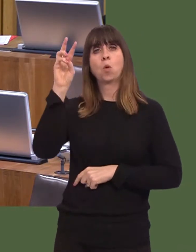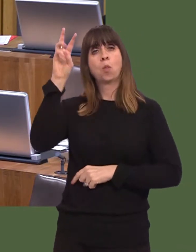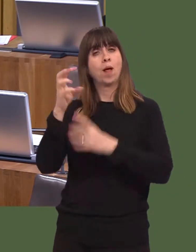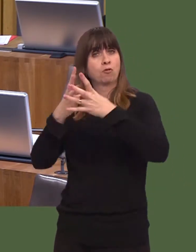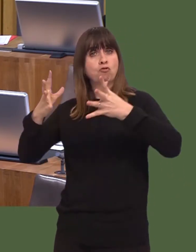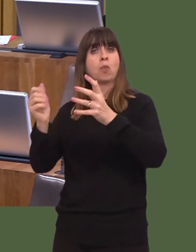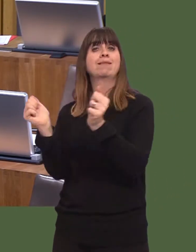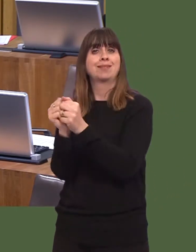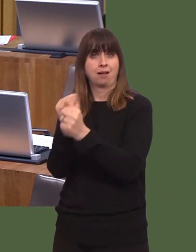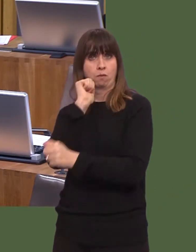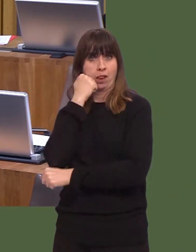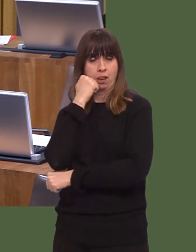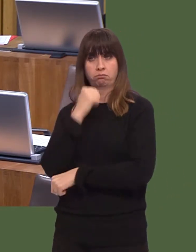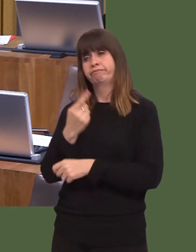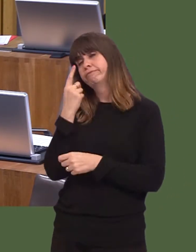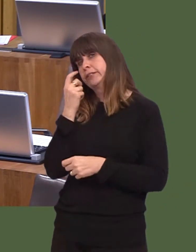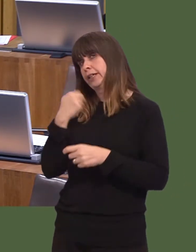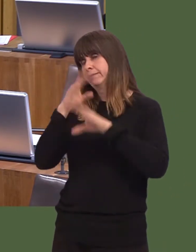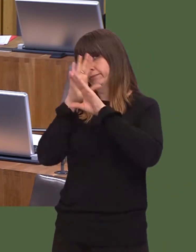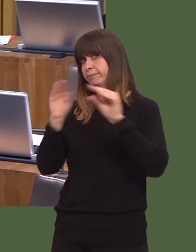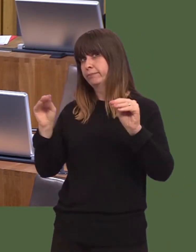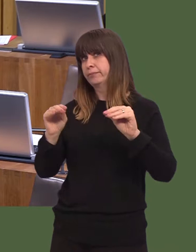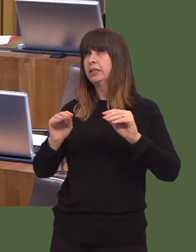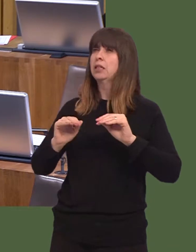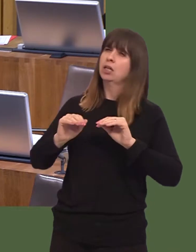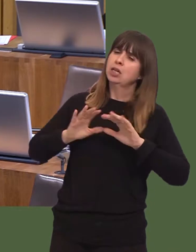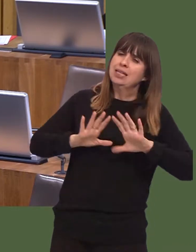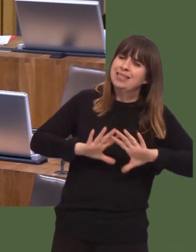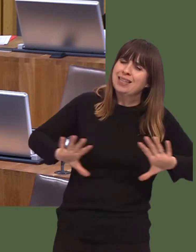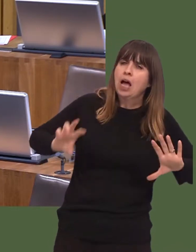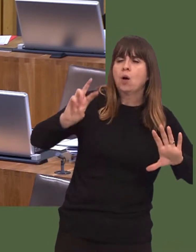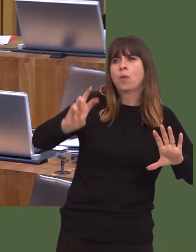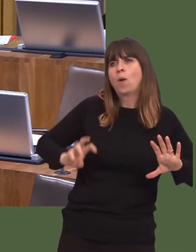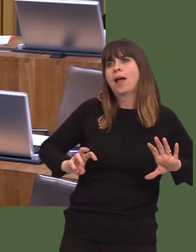I made the point yesterday: this is not about the south of Wales, or indeed about large urban areas.